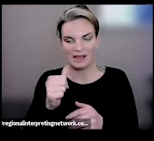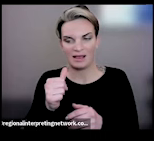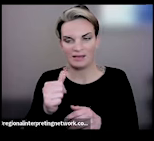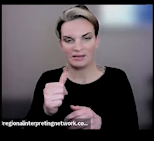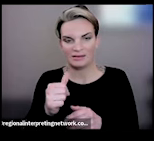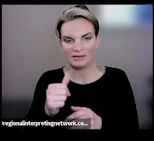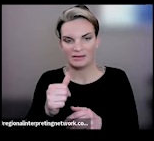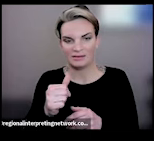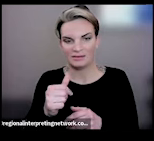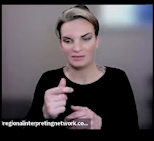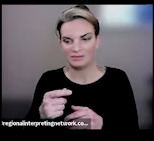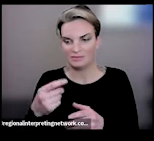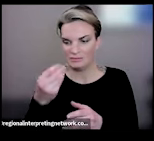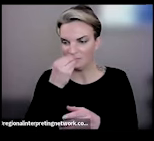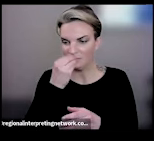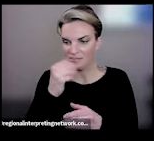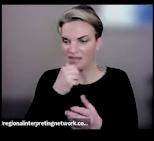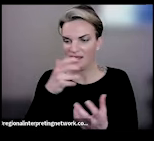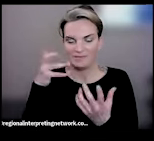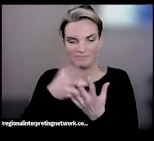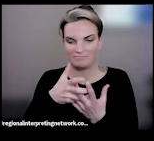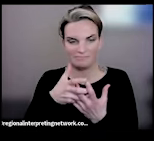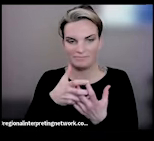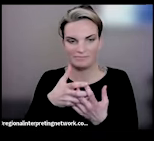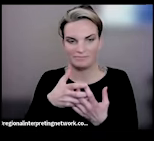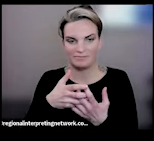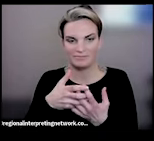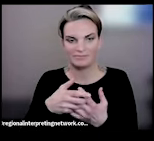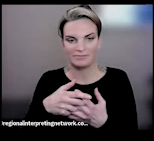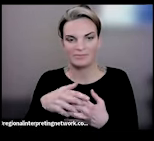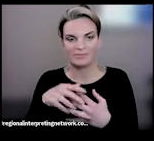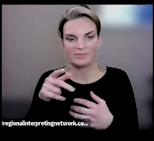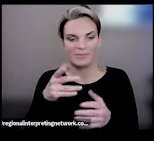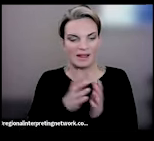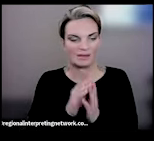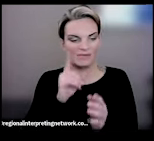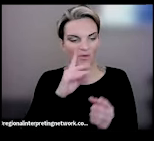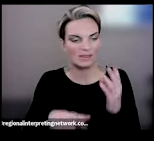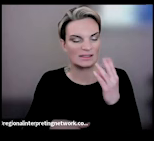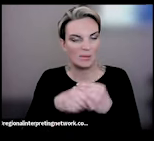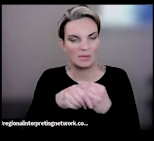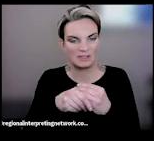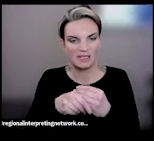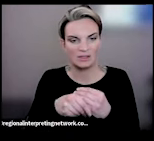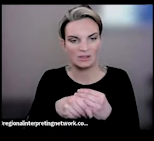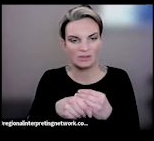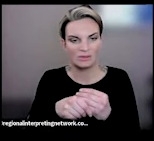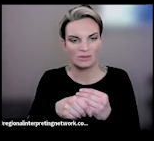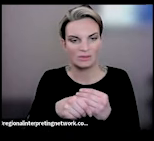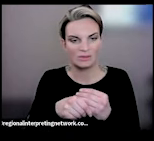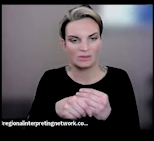what I'm intaking, asking for supplementation recommendations are best here because then they